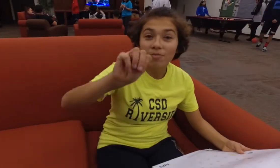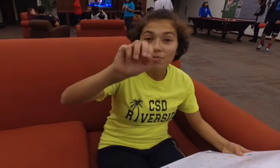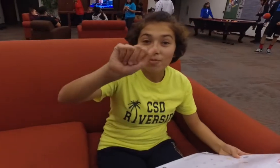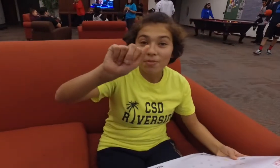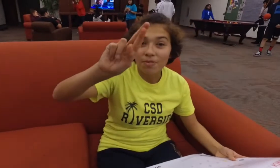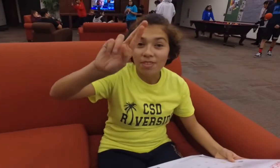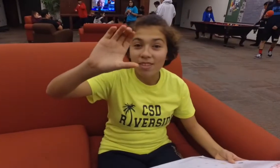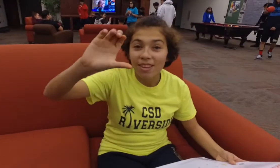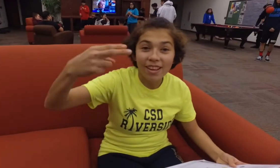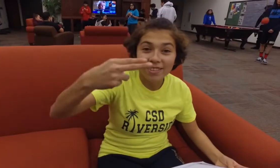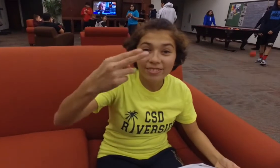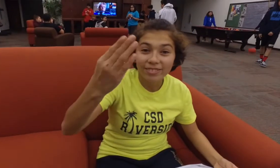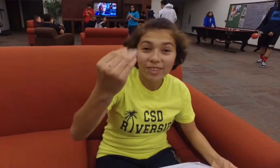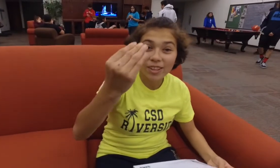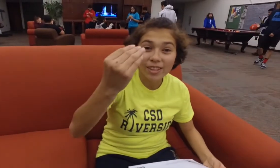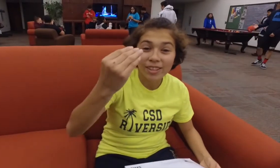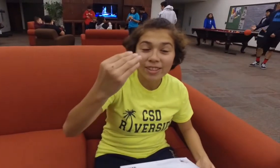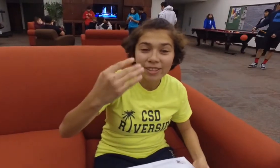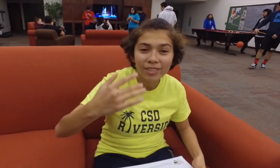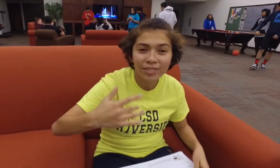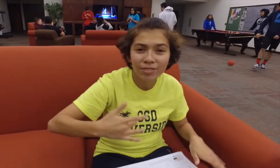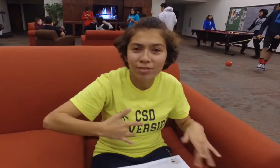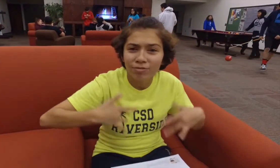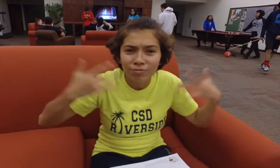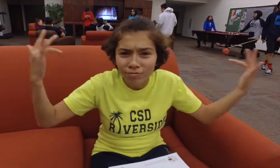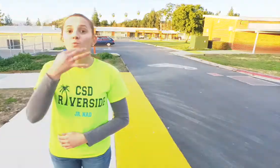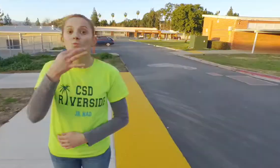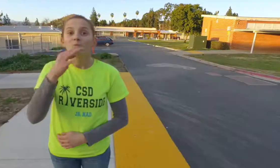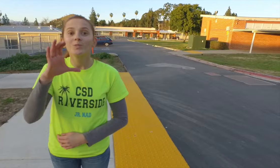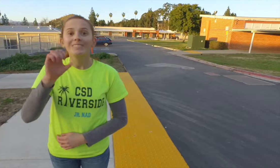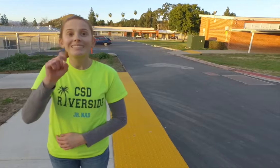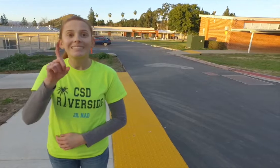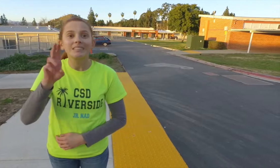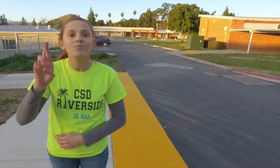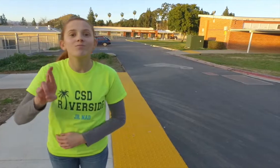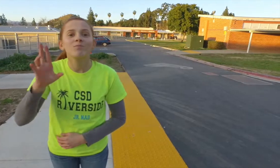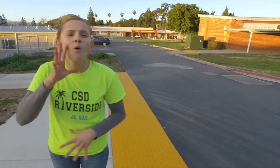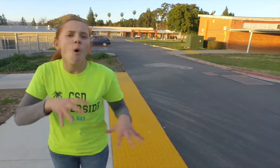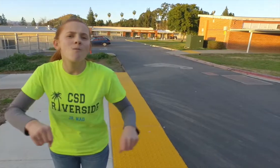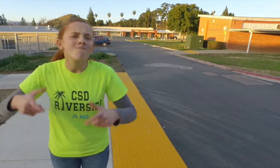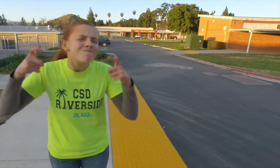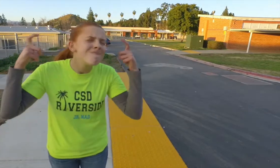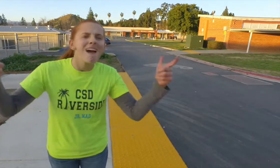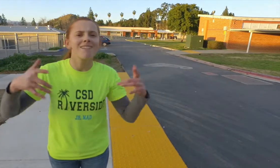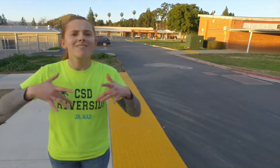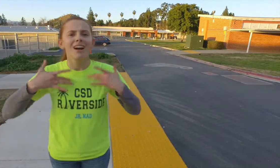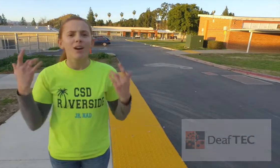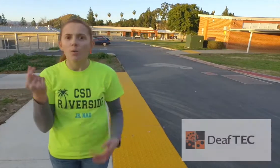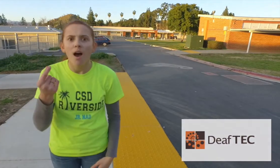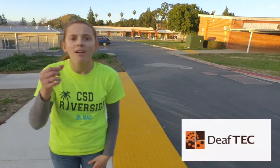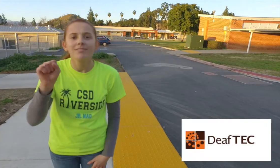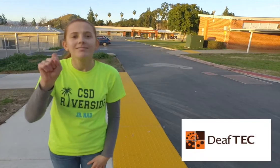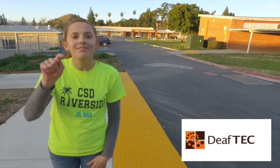March 14th... What's up? California School for the Deaf in Riverside will host a big event soon!